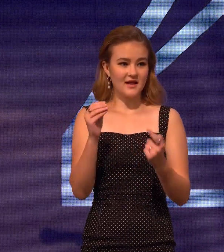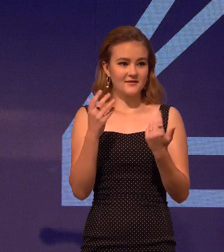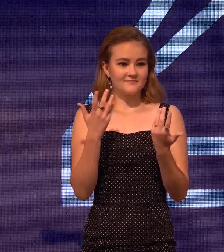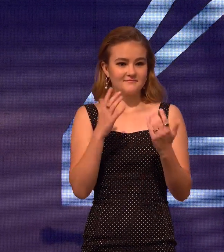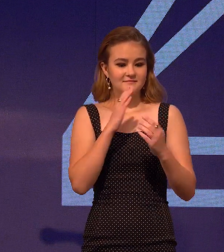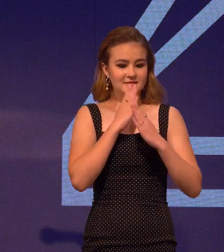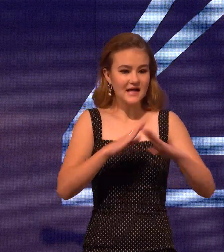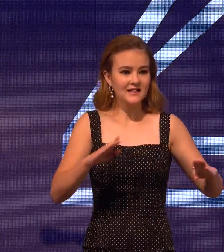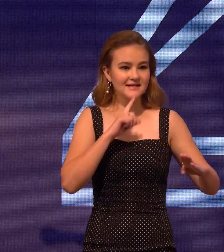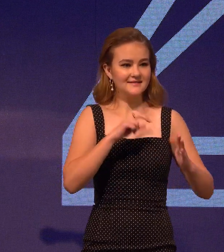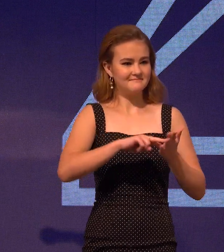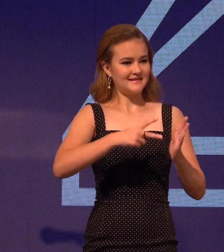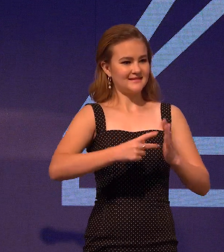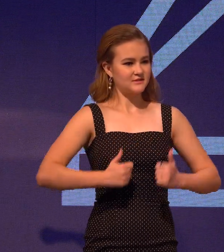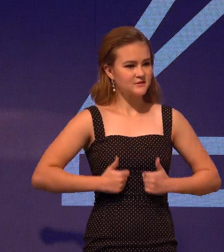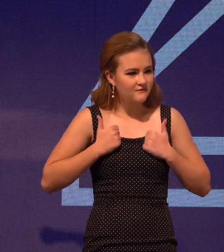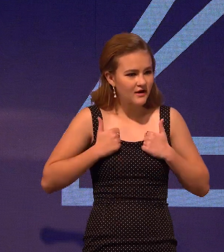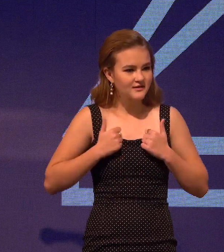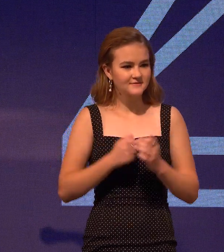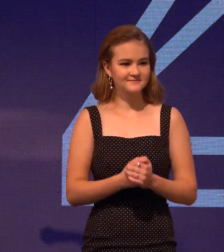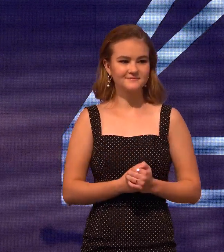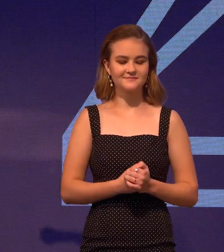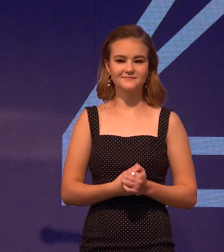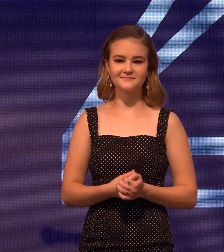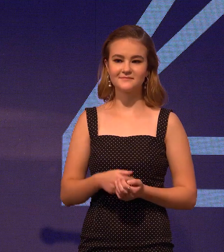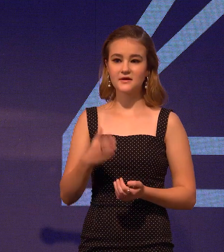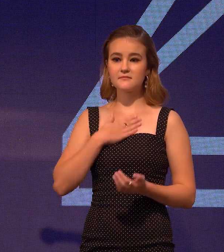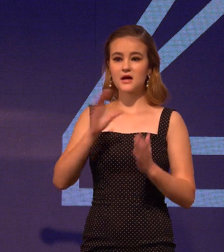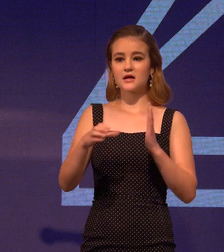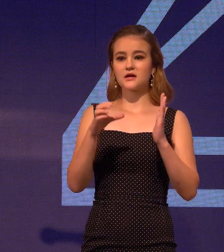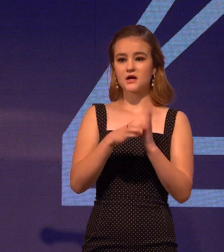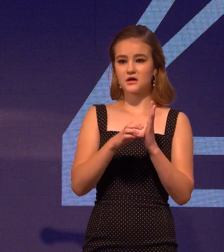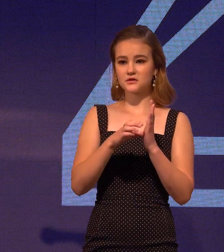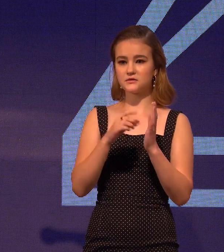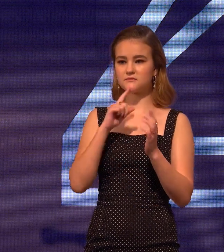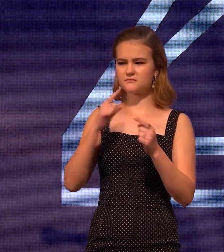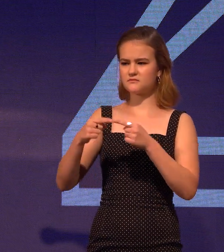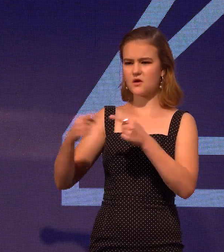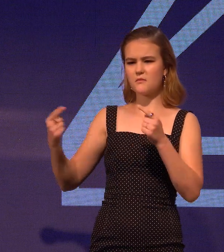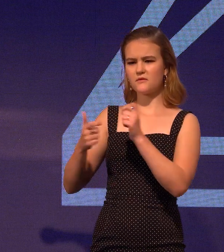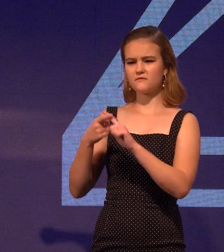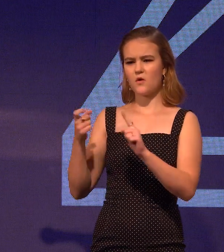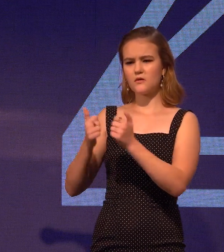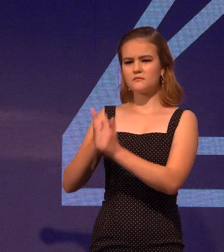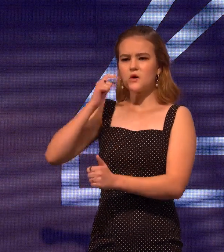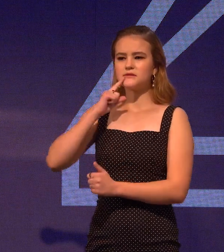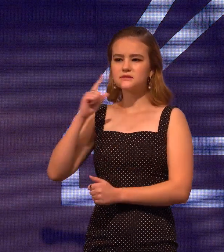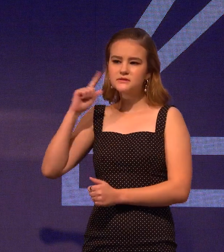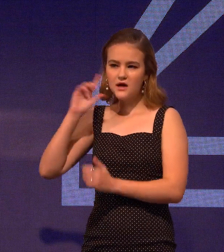words are spoken and silence means survival. My role was the exact opposite